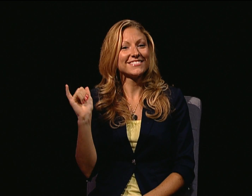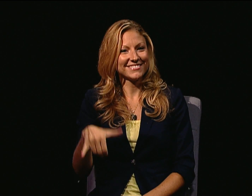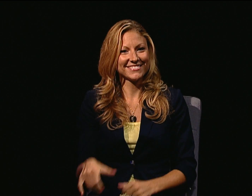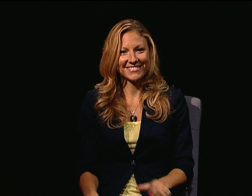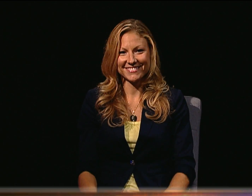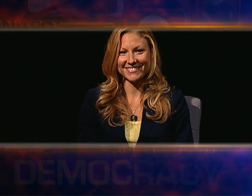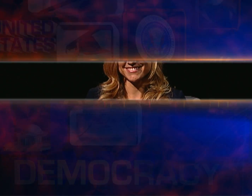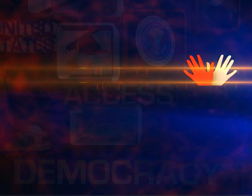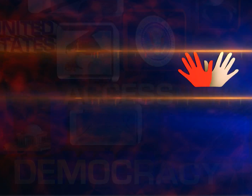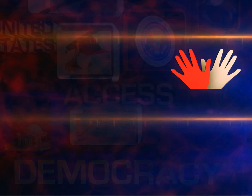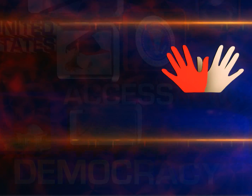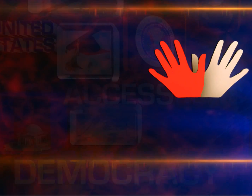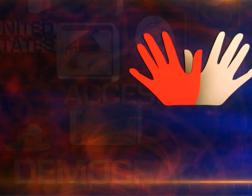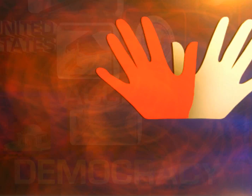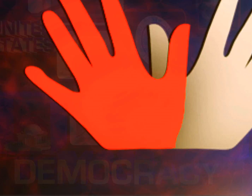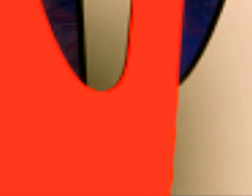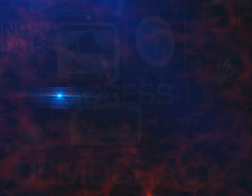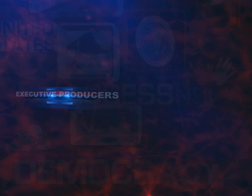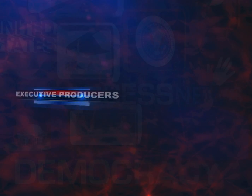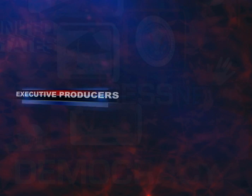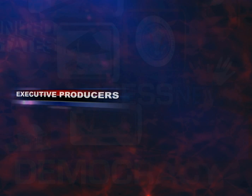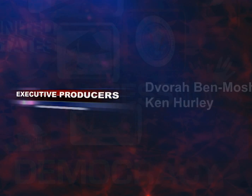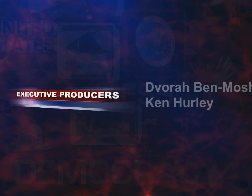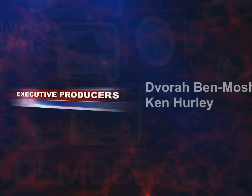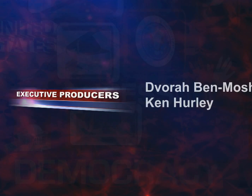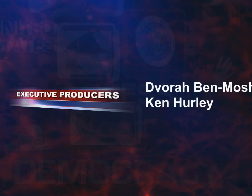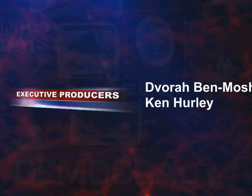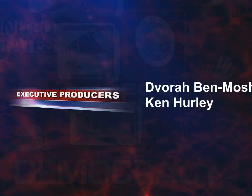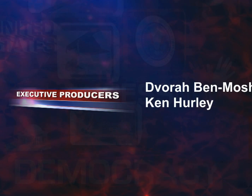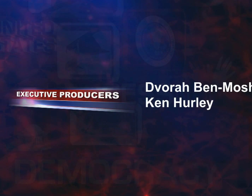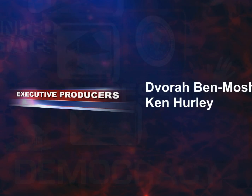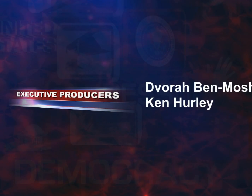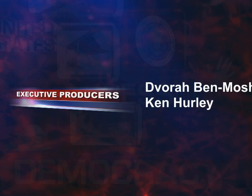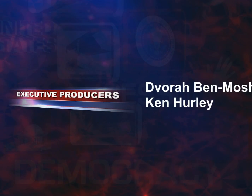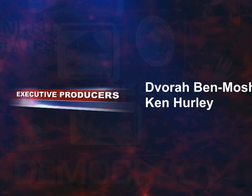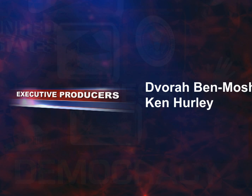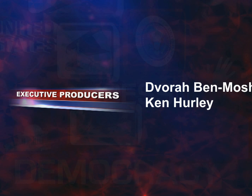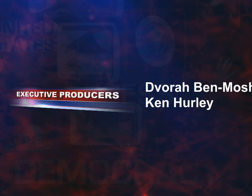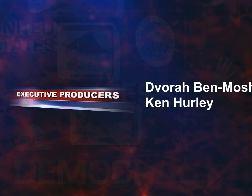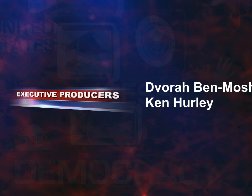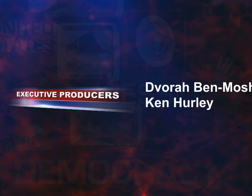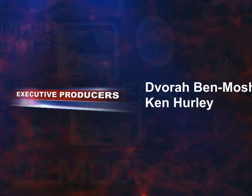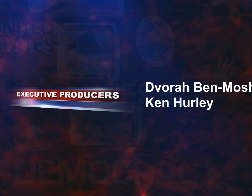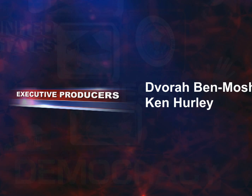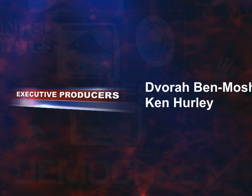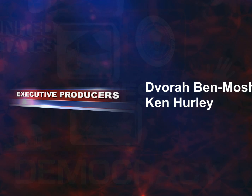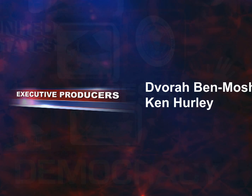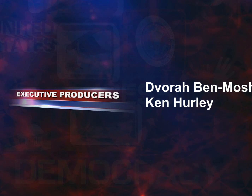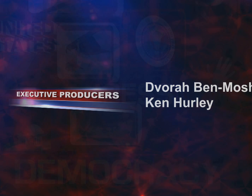AND THAT'S AUSTIN. DVORAH BEN MOSHE, KEN HURLEY.